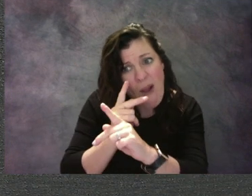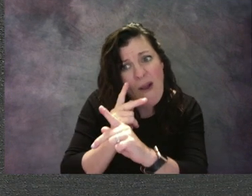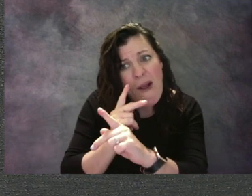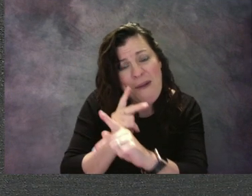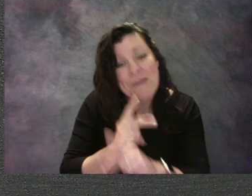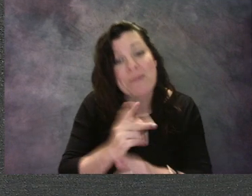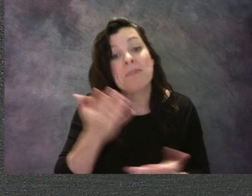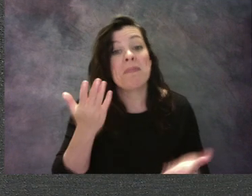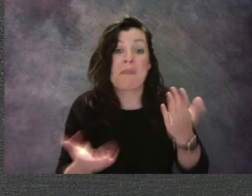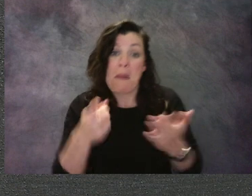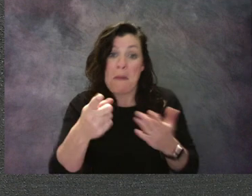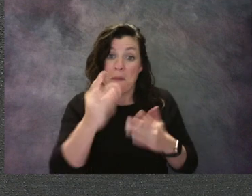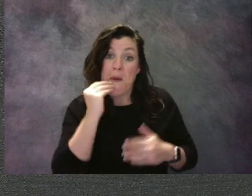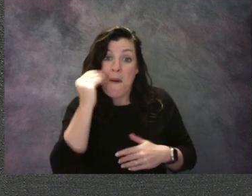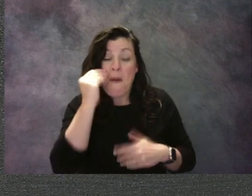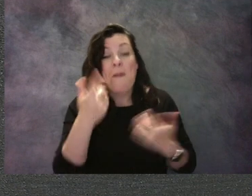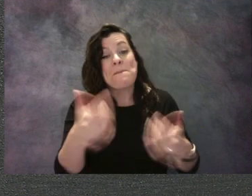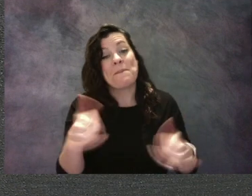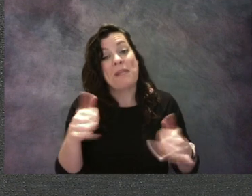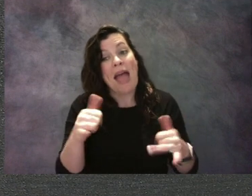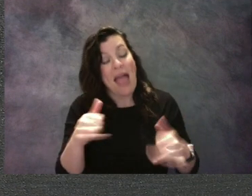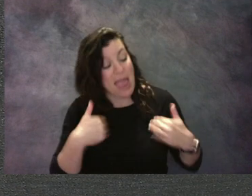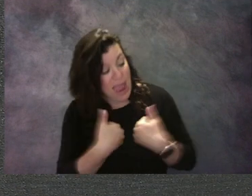around you when you're doing your art project.